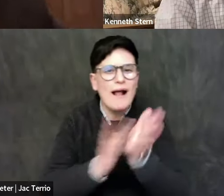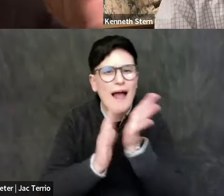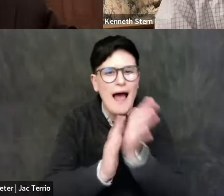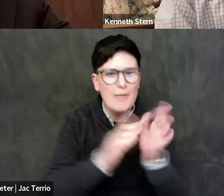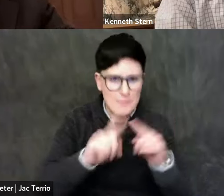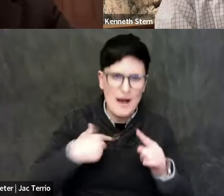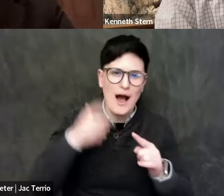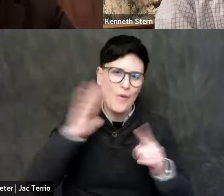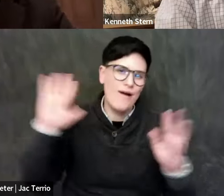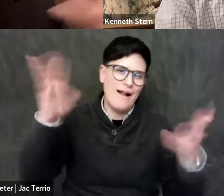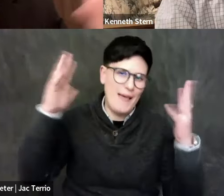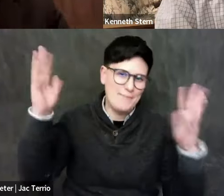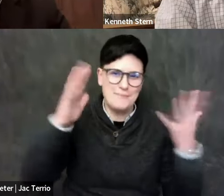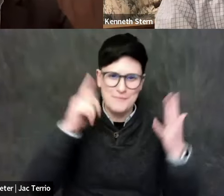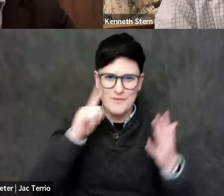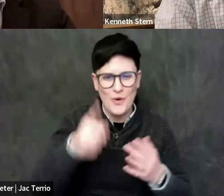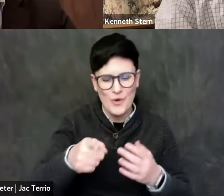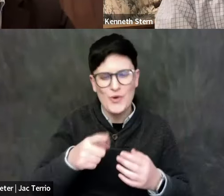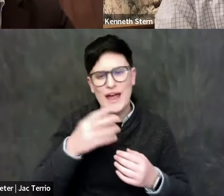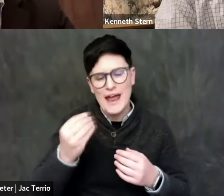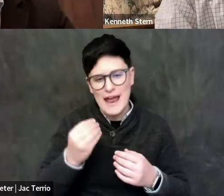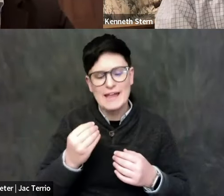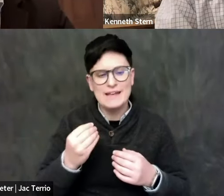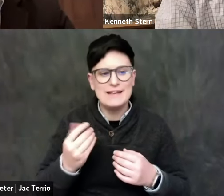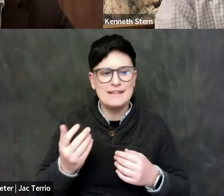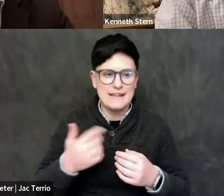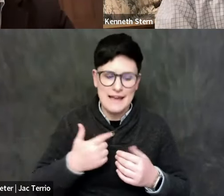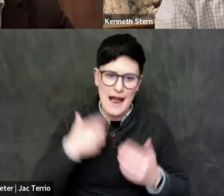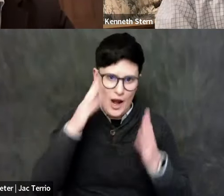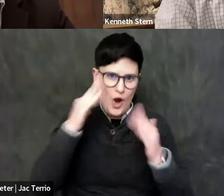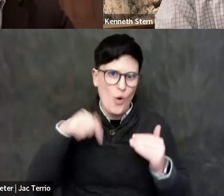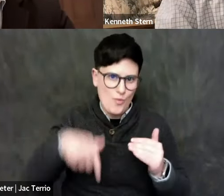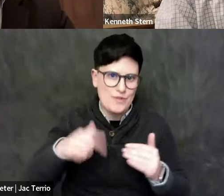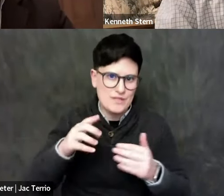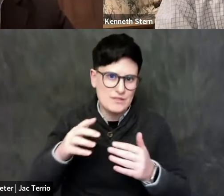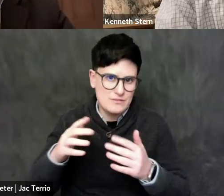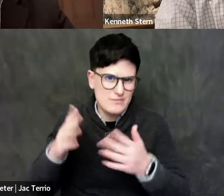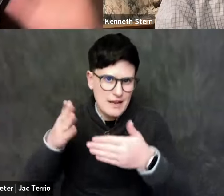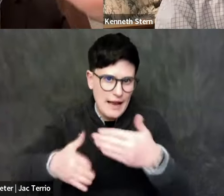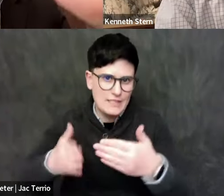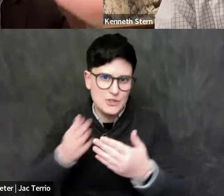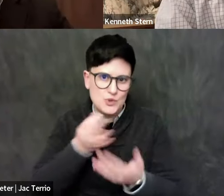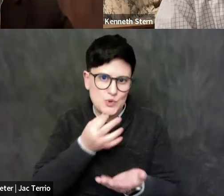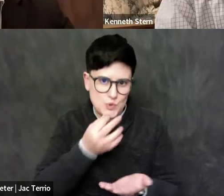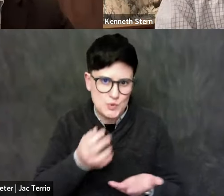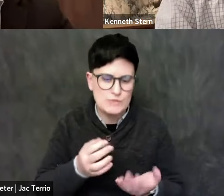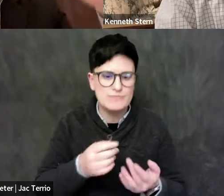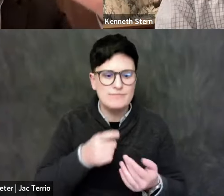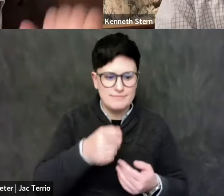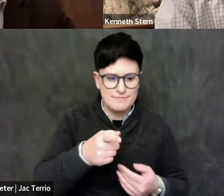And let's hope that this and soon, yeah. Yeah, thank you, Maur. Thank, everybody. - Okay.